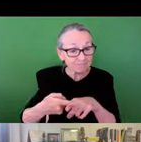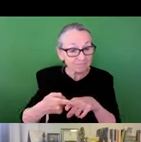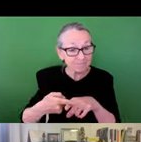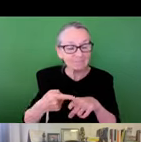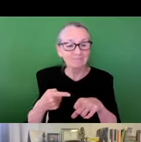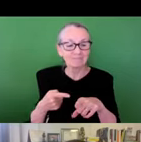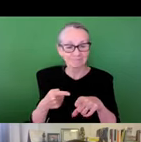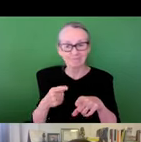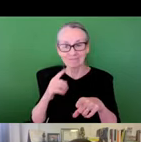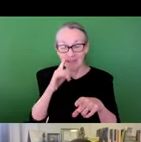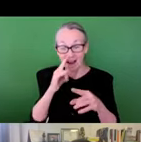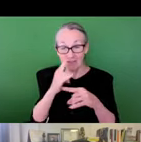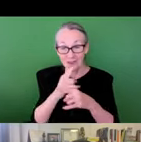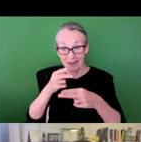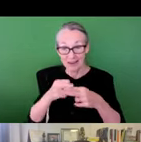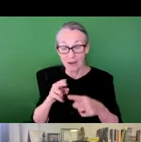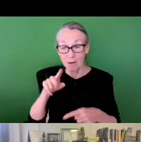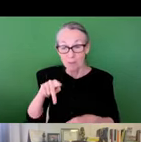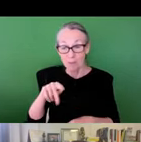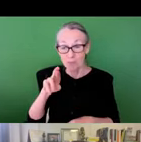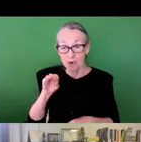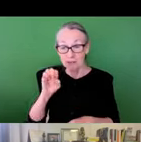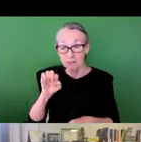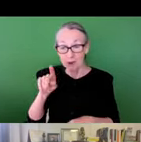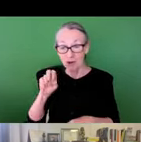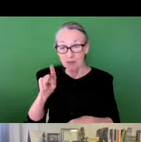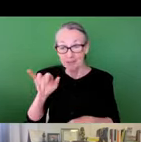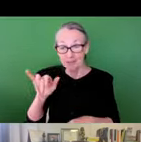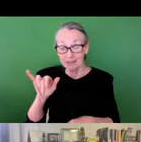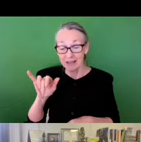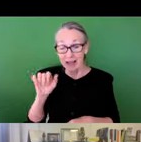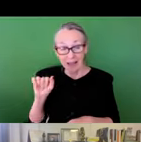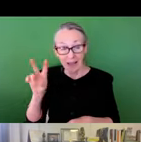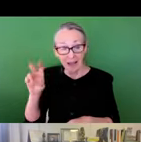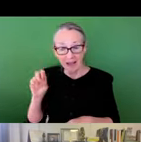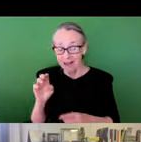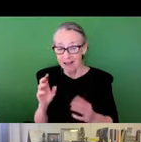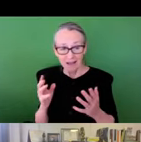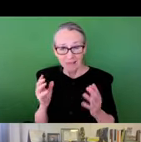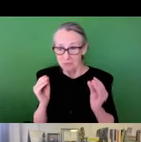of Stanley Smith drive and perpendicular to my street was a street by the name of prosperity Avenue. The ironic